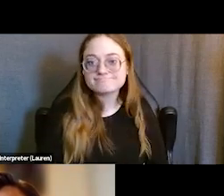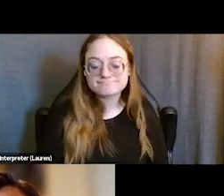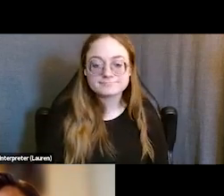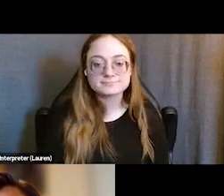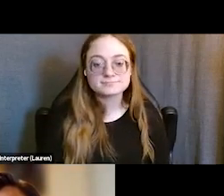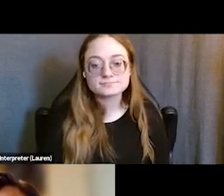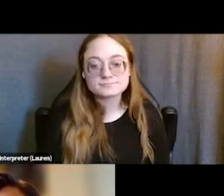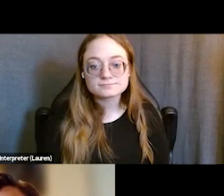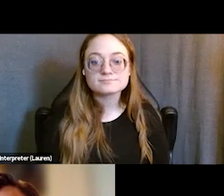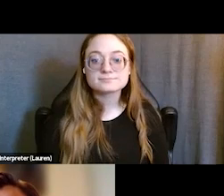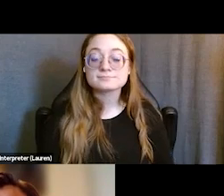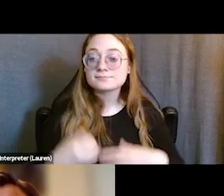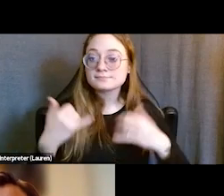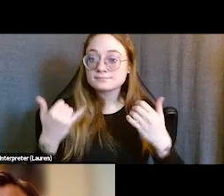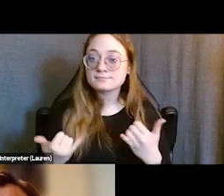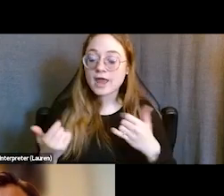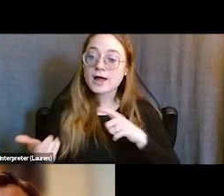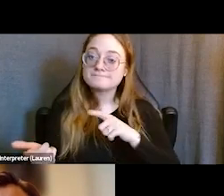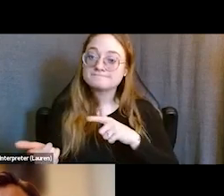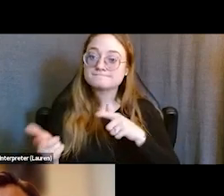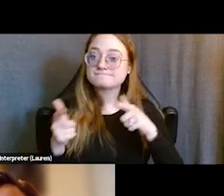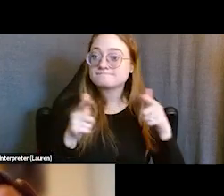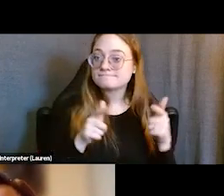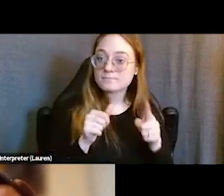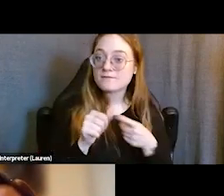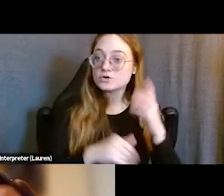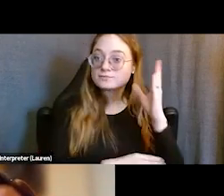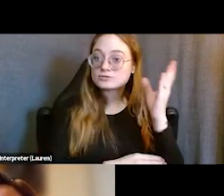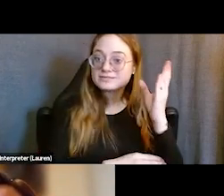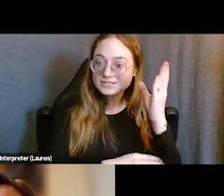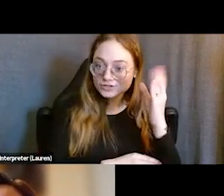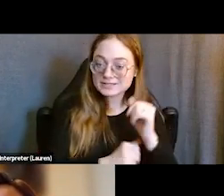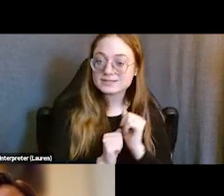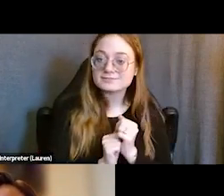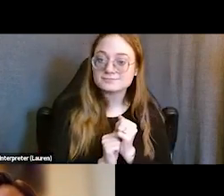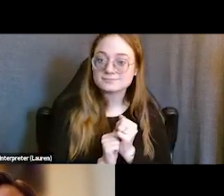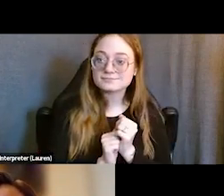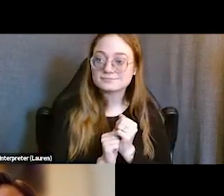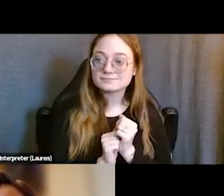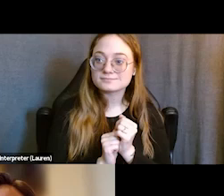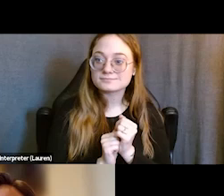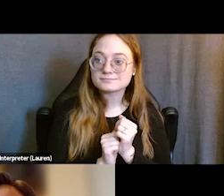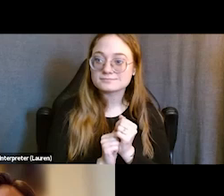So with that, I'm going to turn the first presentation over to Tamara,